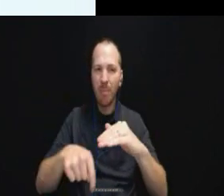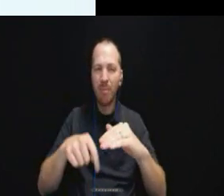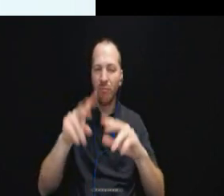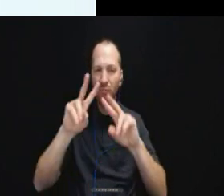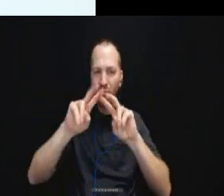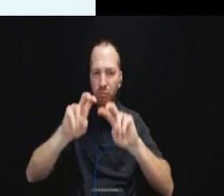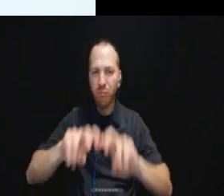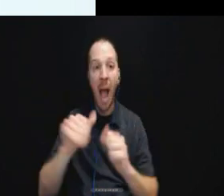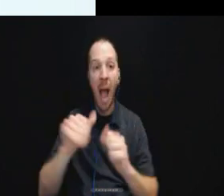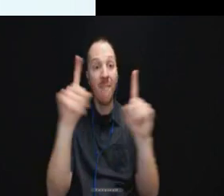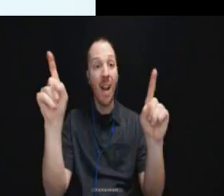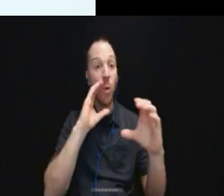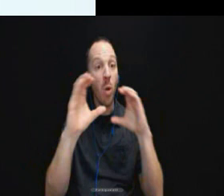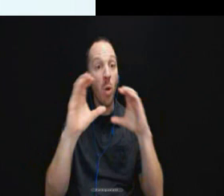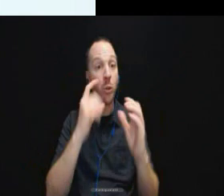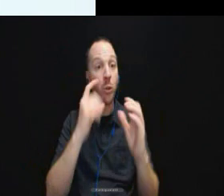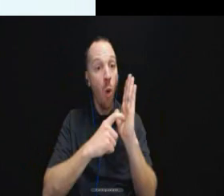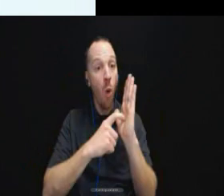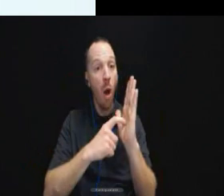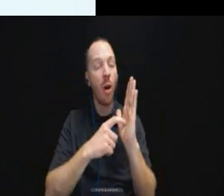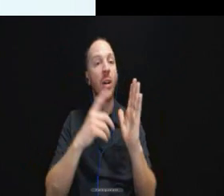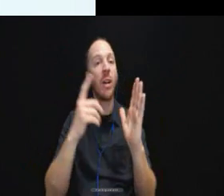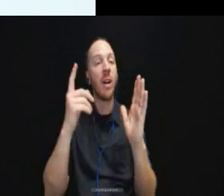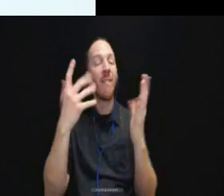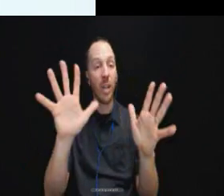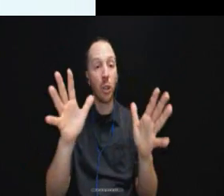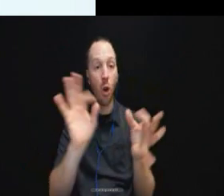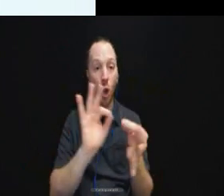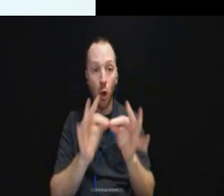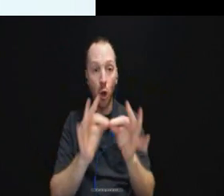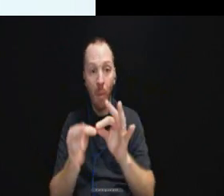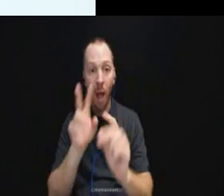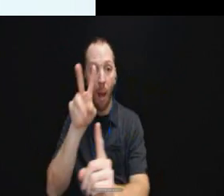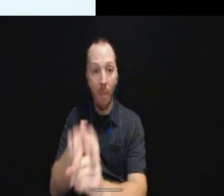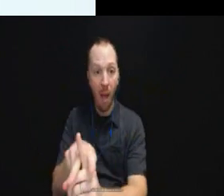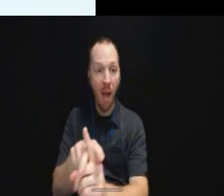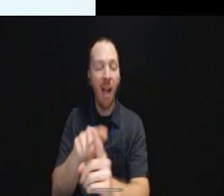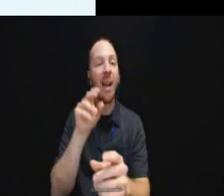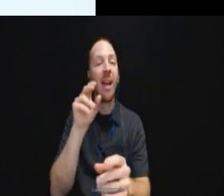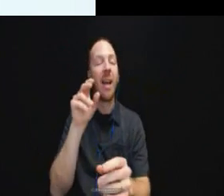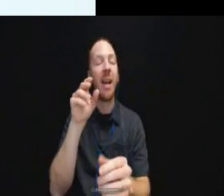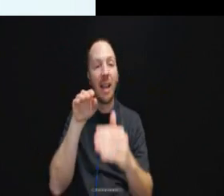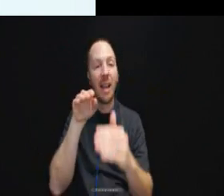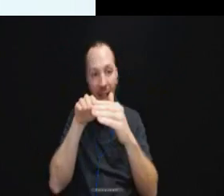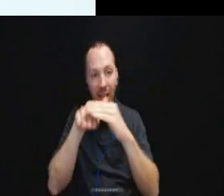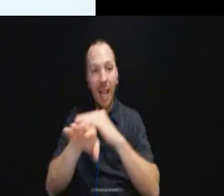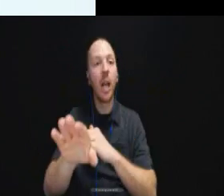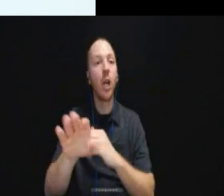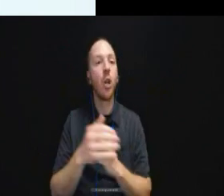have been interpreted and applied in two kind of areas of criminal justice.